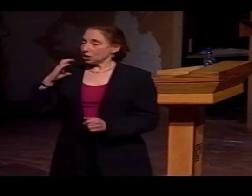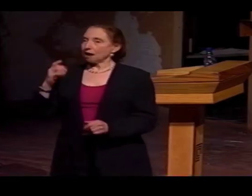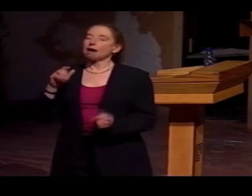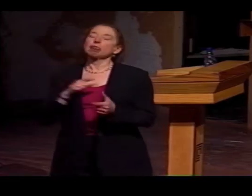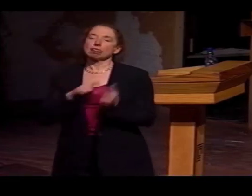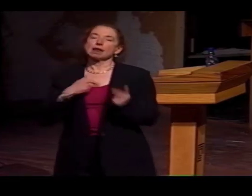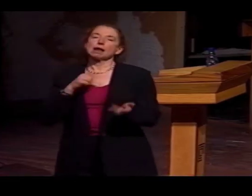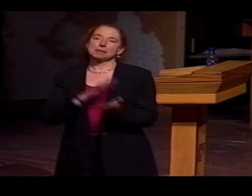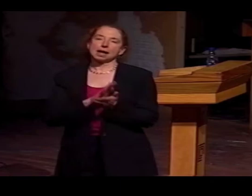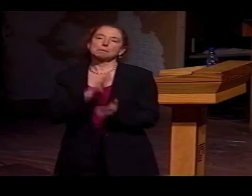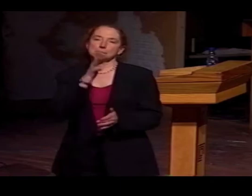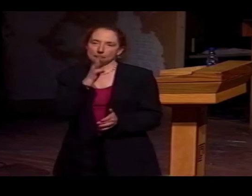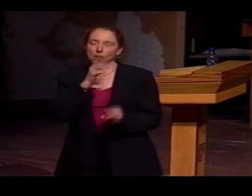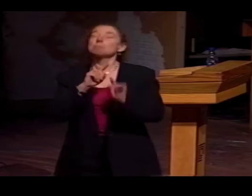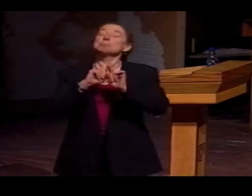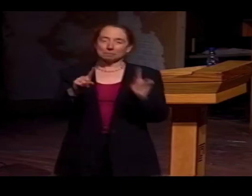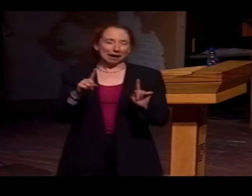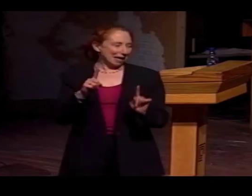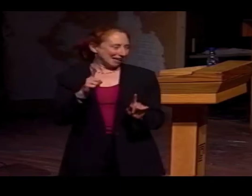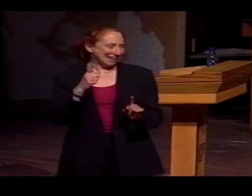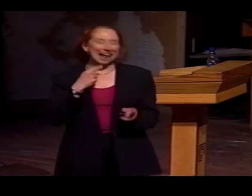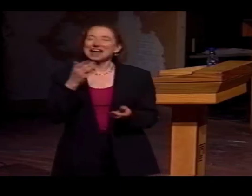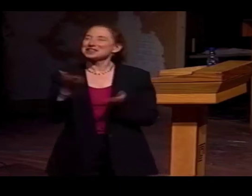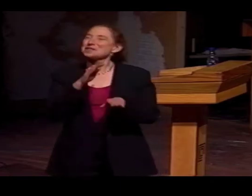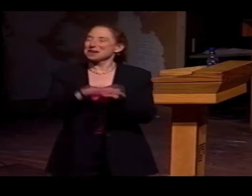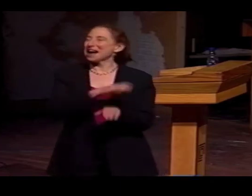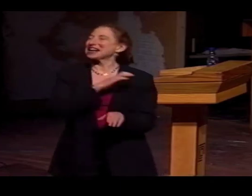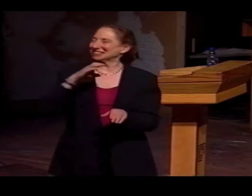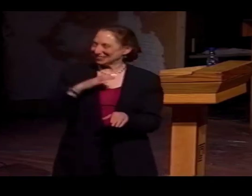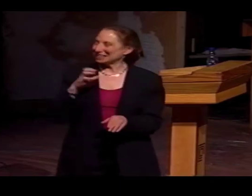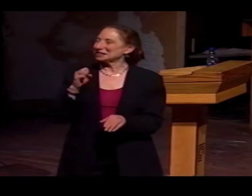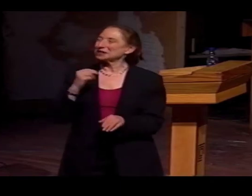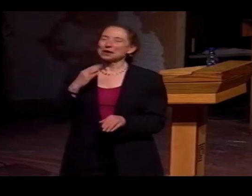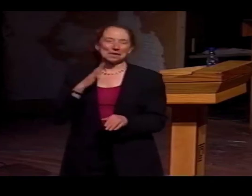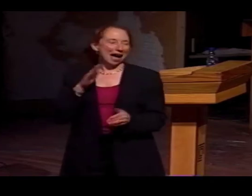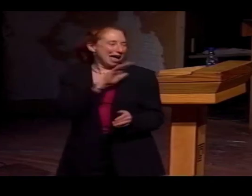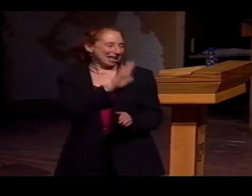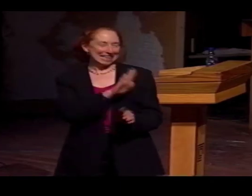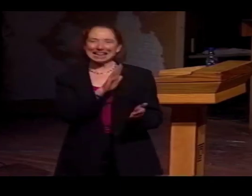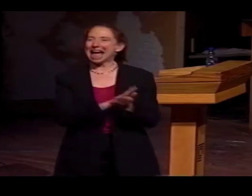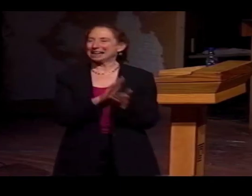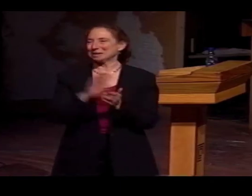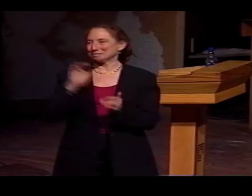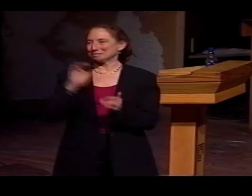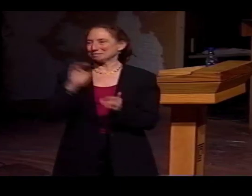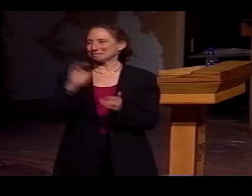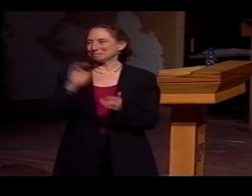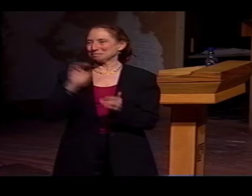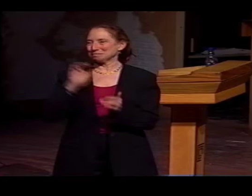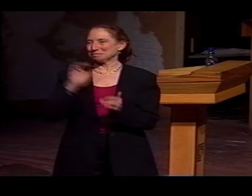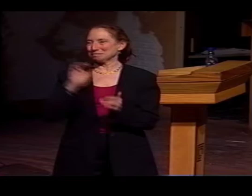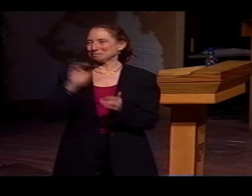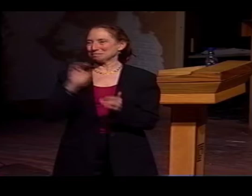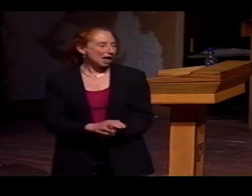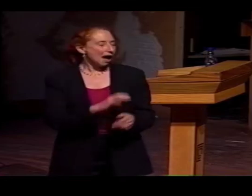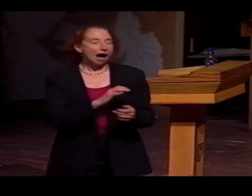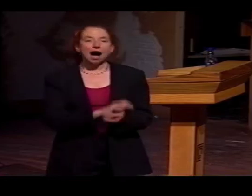FOR HIS DISSERTATION. IF I HAD BEEN CHAIRPERSON OF THE COMMITTEE, I MIGHT BE HIS ACADEMIC MOTHER, BUT SINCE I WAS JUST ON